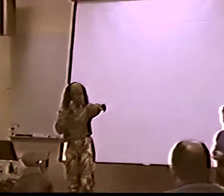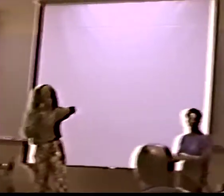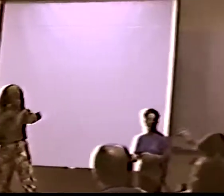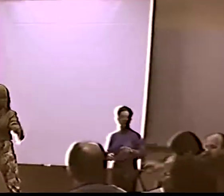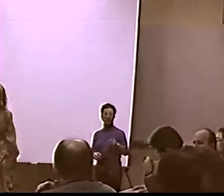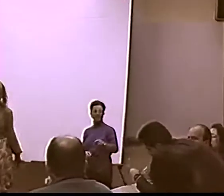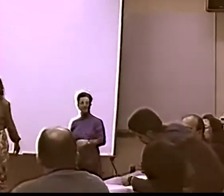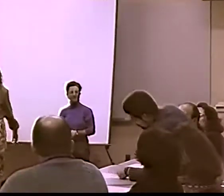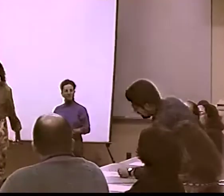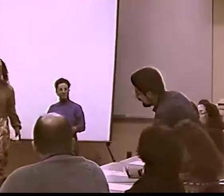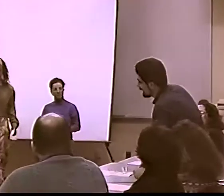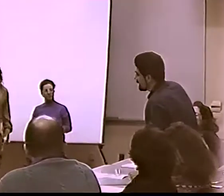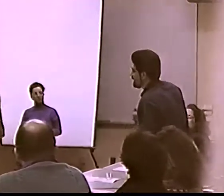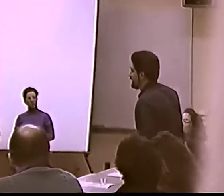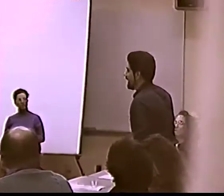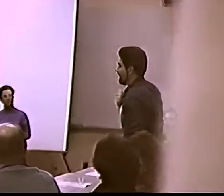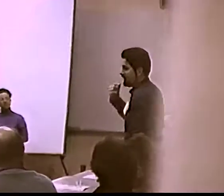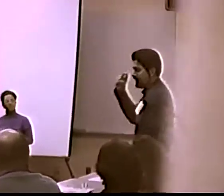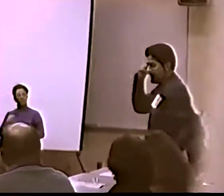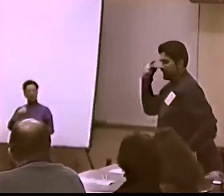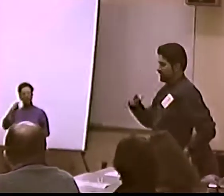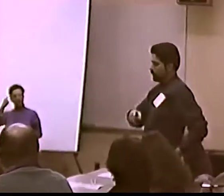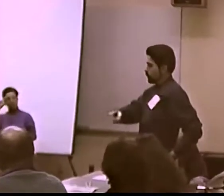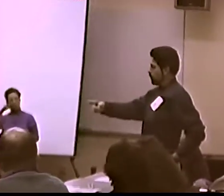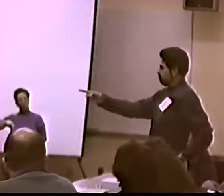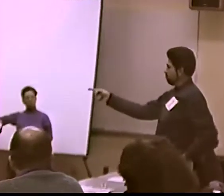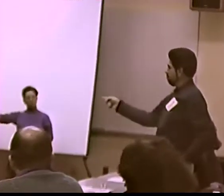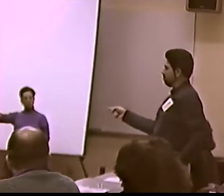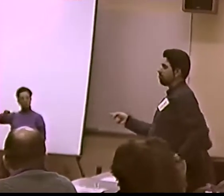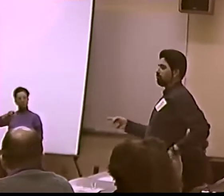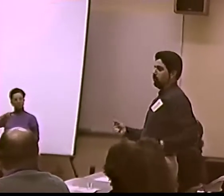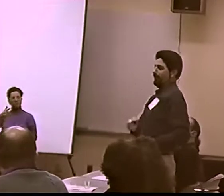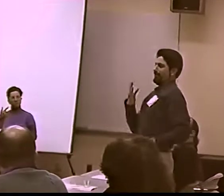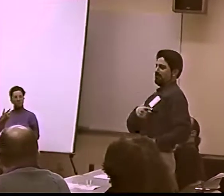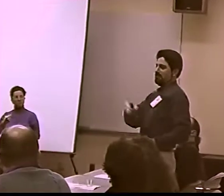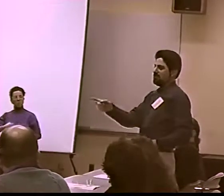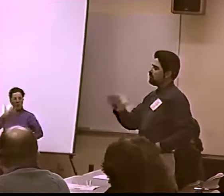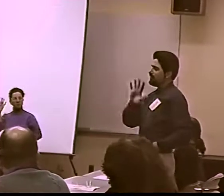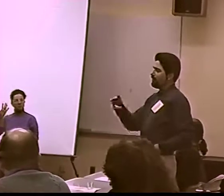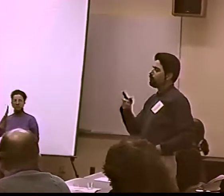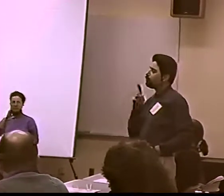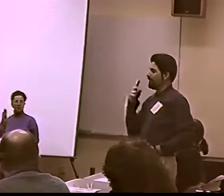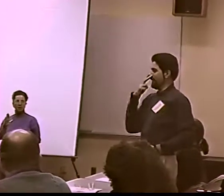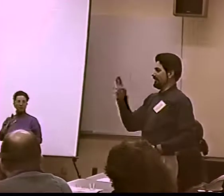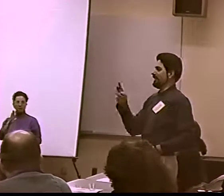OH, I THINK I'VE HAD A FEW GOOD EXAMPLES OF THAT. I WANT TO HAVE MORE...